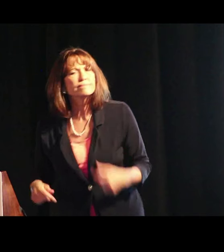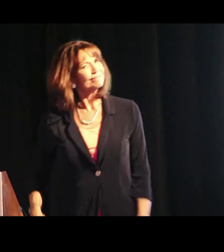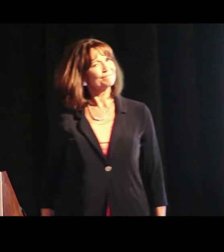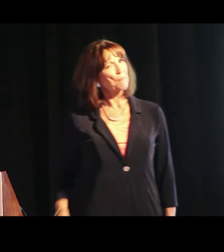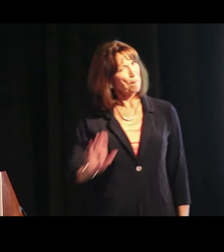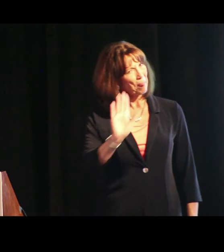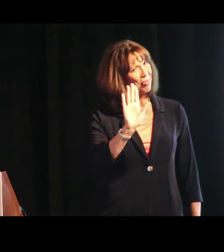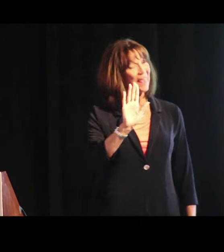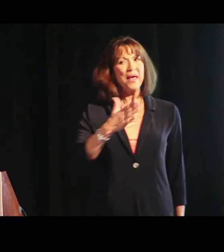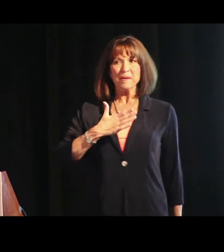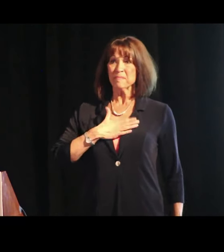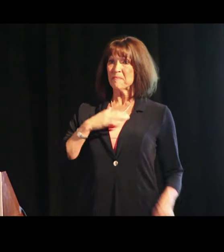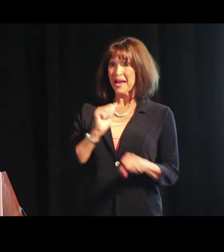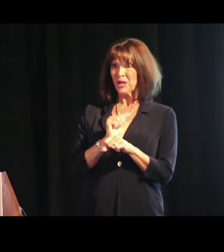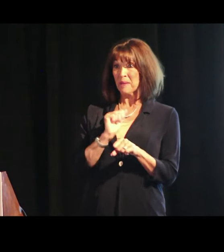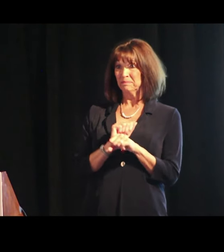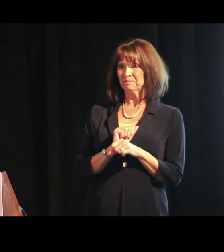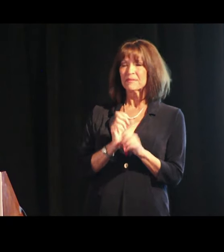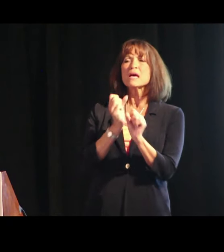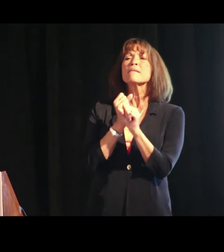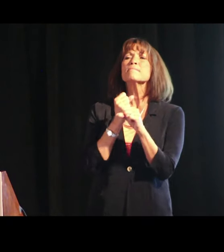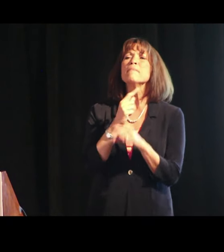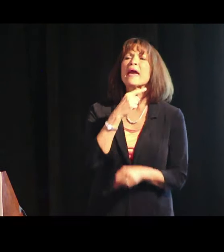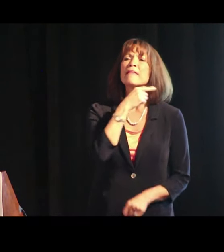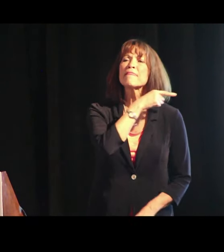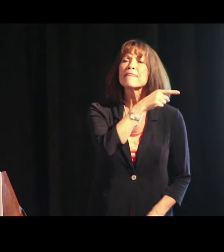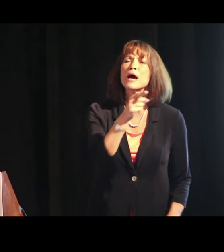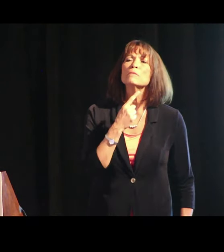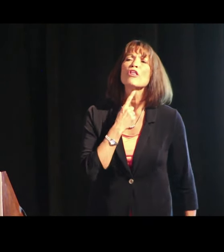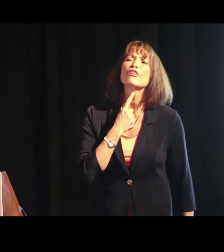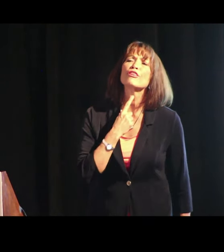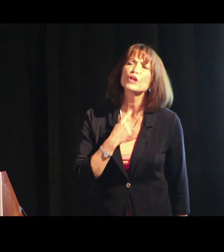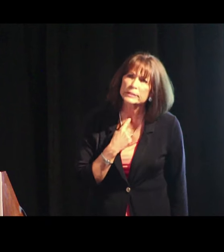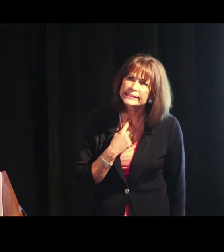But my job is to make them thirsty.